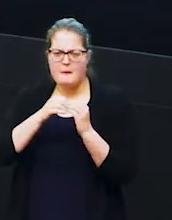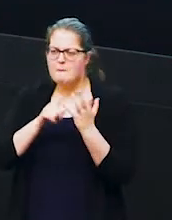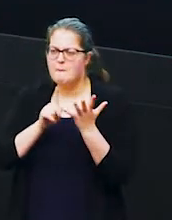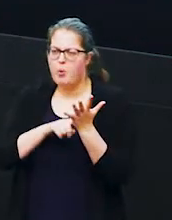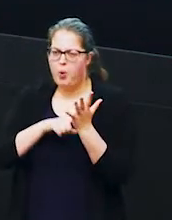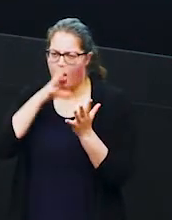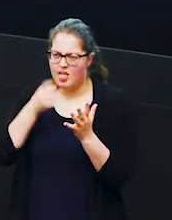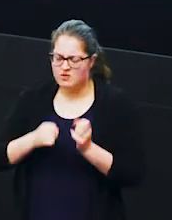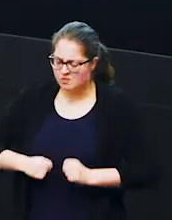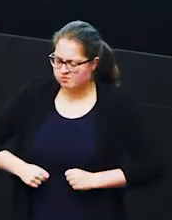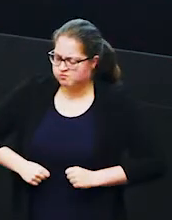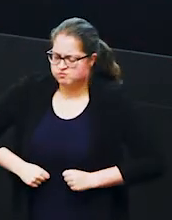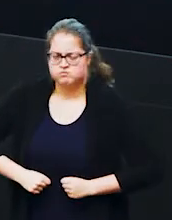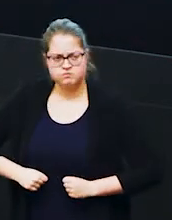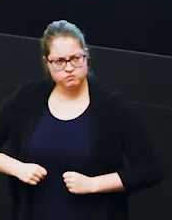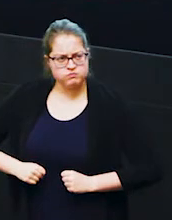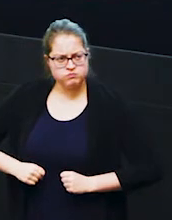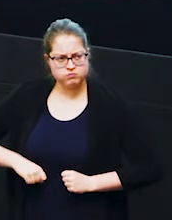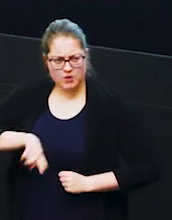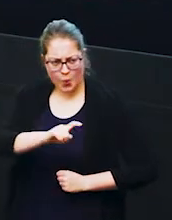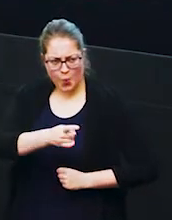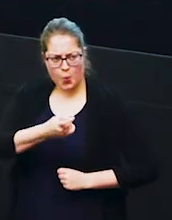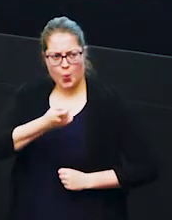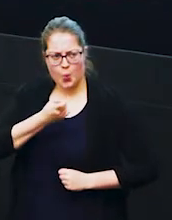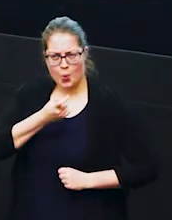the huge dominant male elephant has come in and you're right i can see some of you